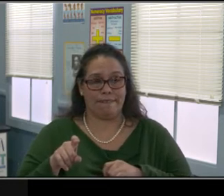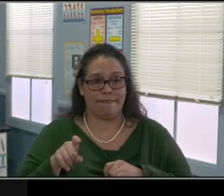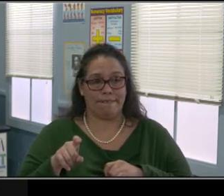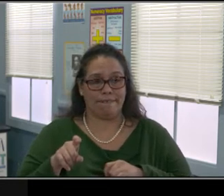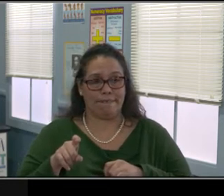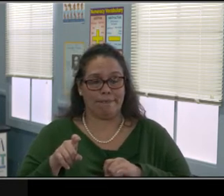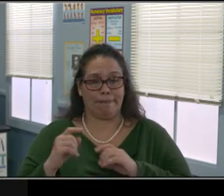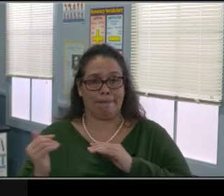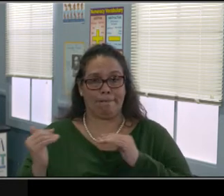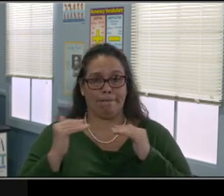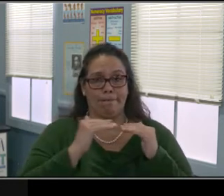Next slide.